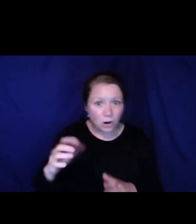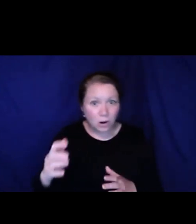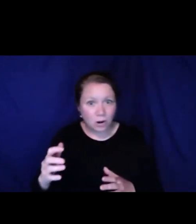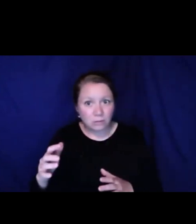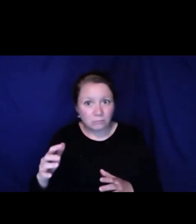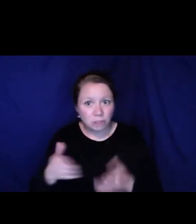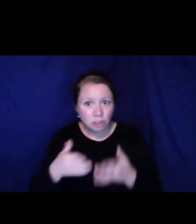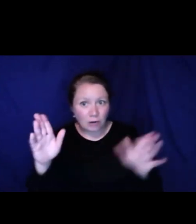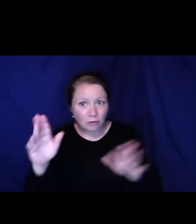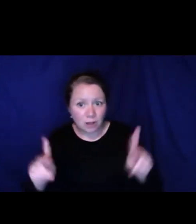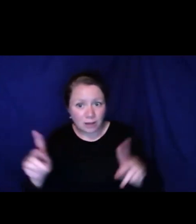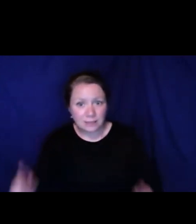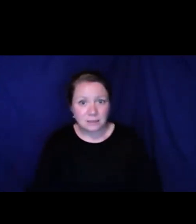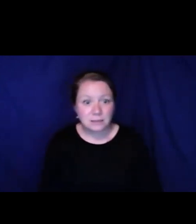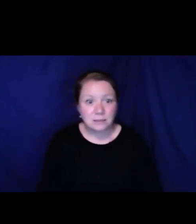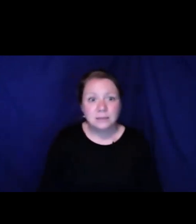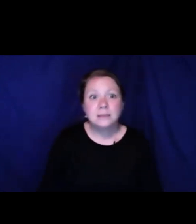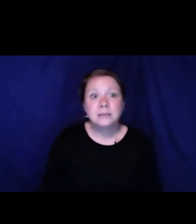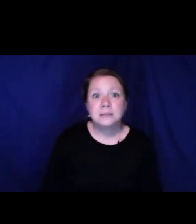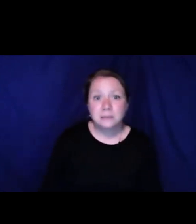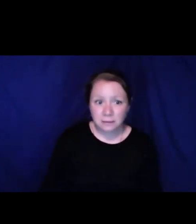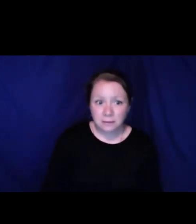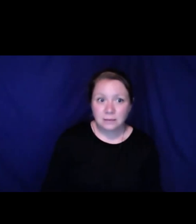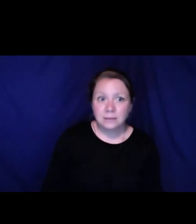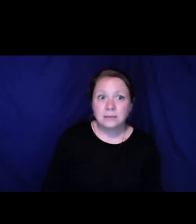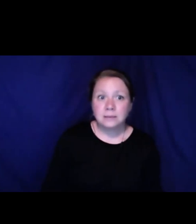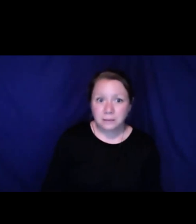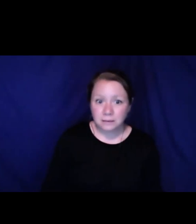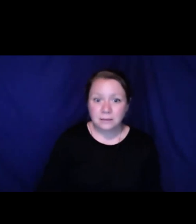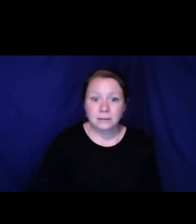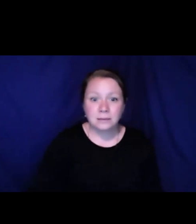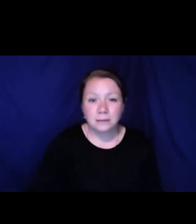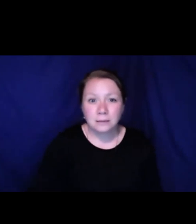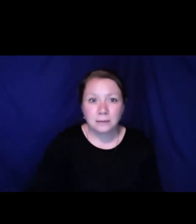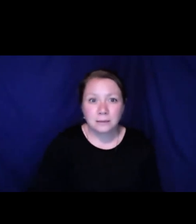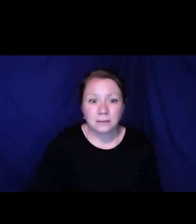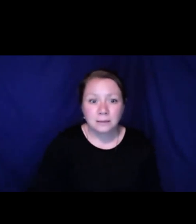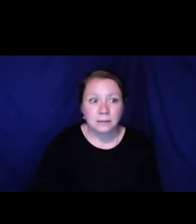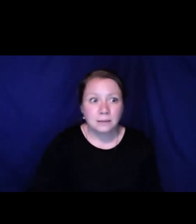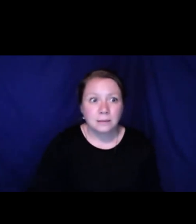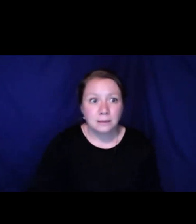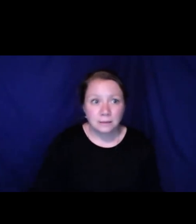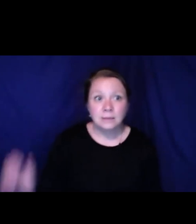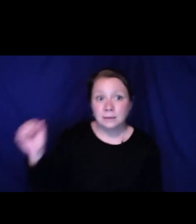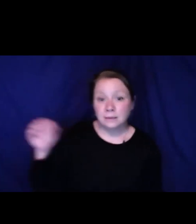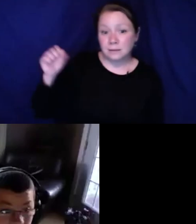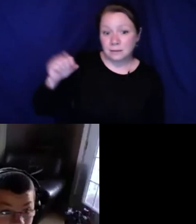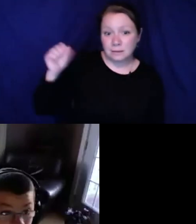these issues.